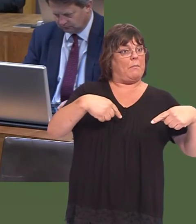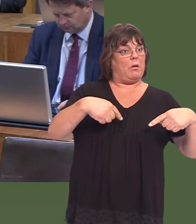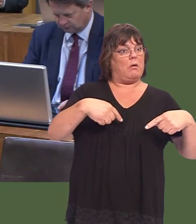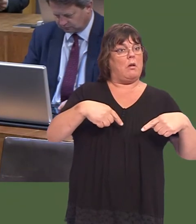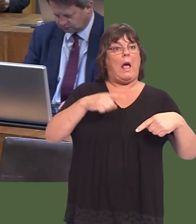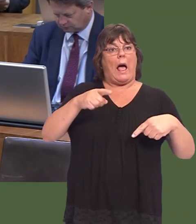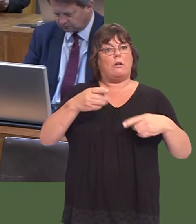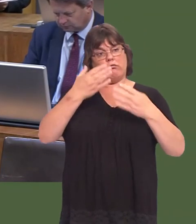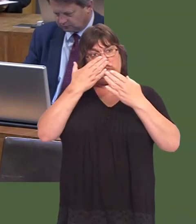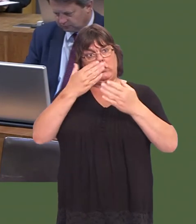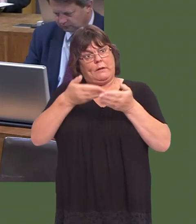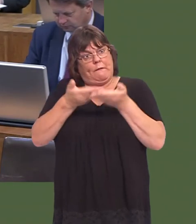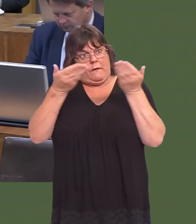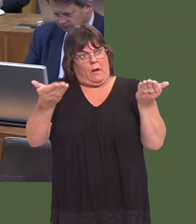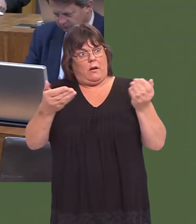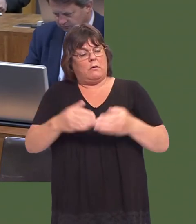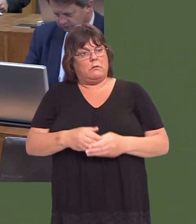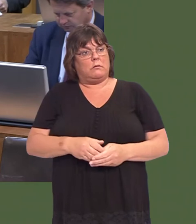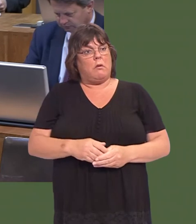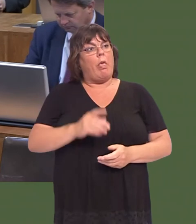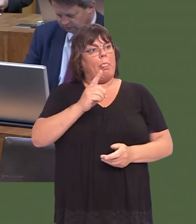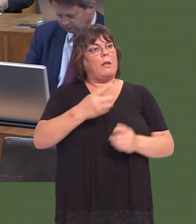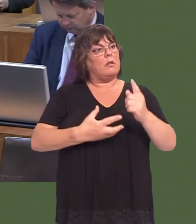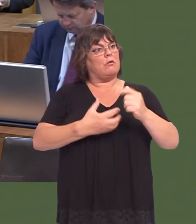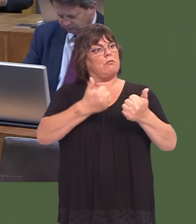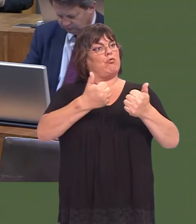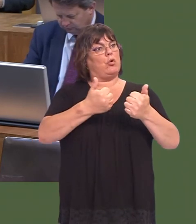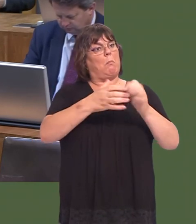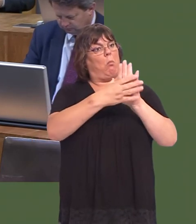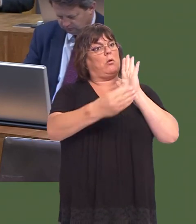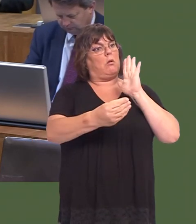teaching staff are treated fairly as well. That, to me, is a successful model.